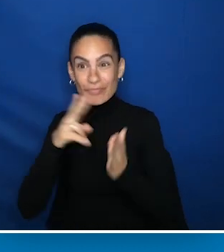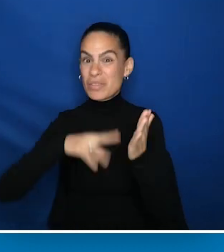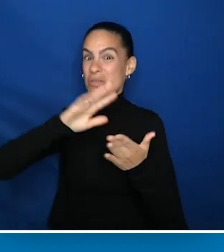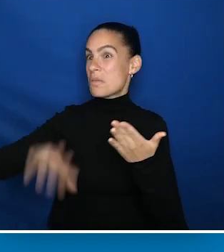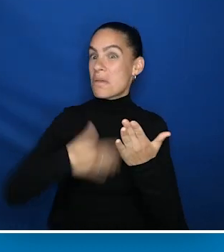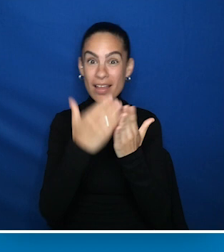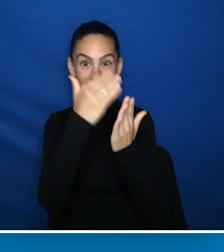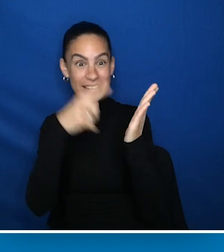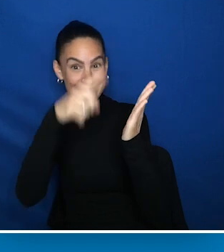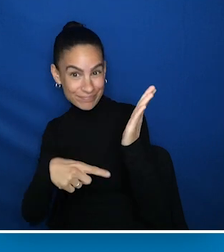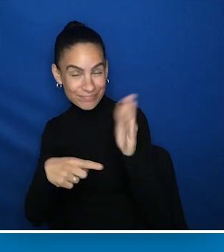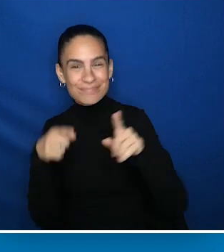but to read a full list of our sponsors,